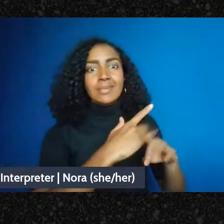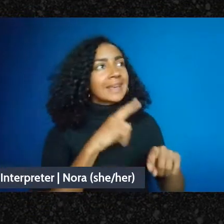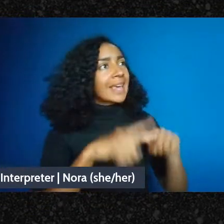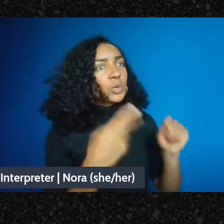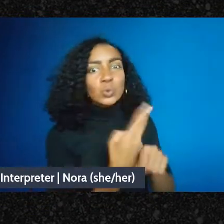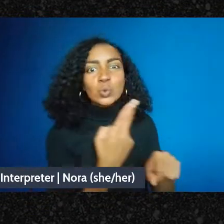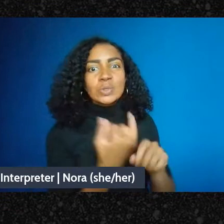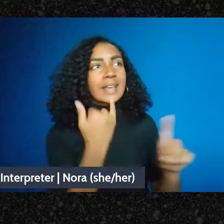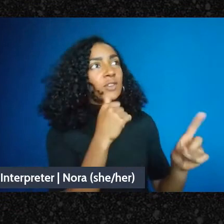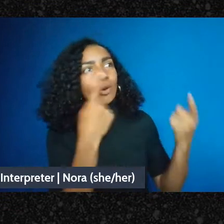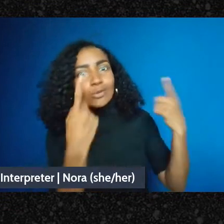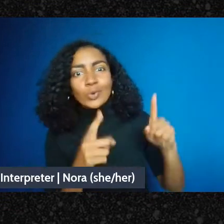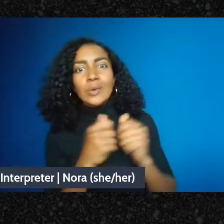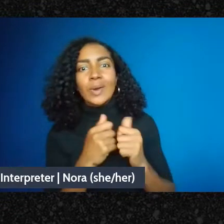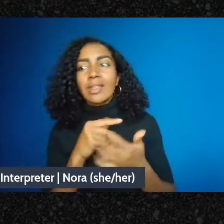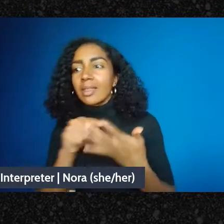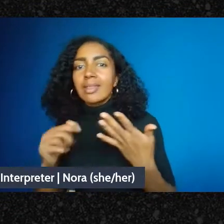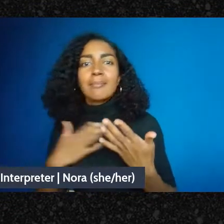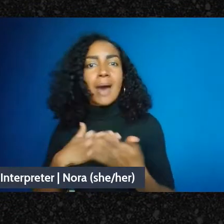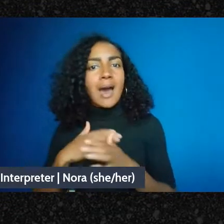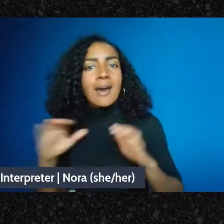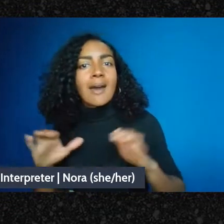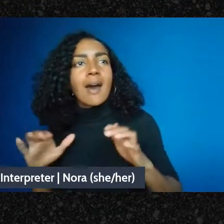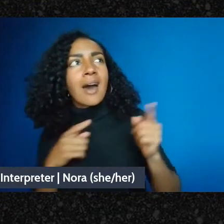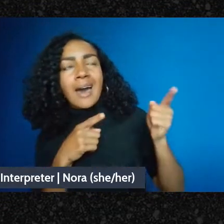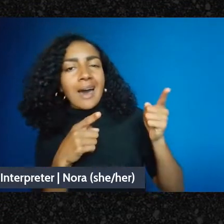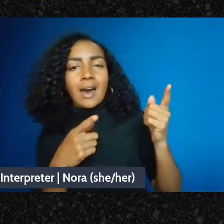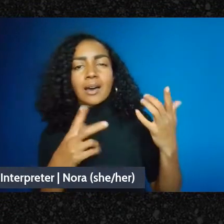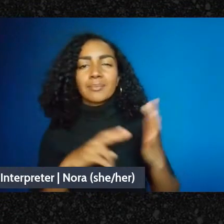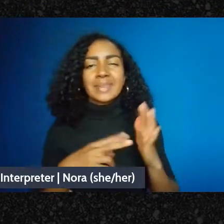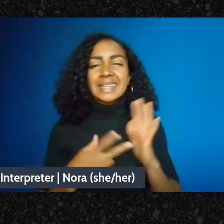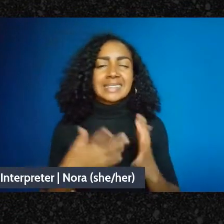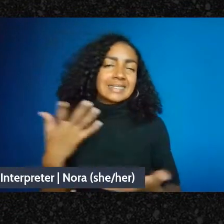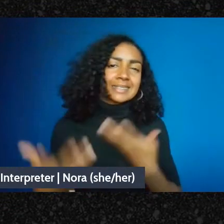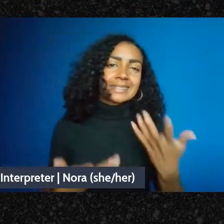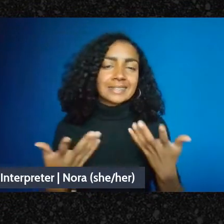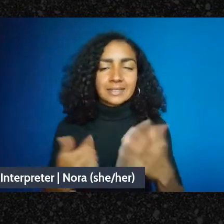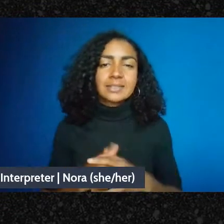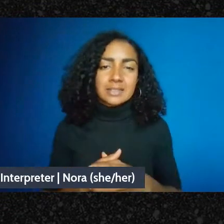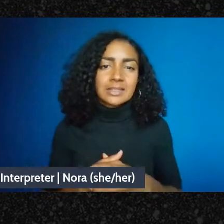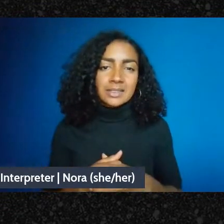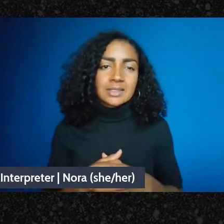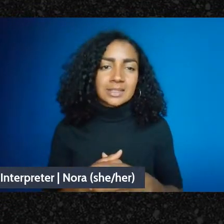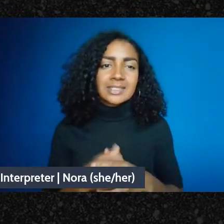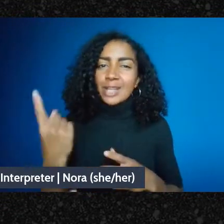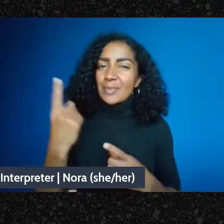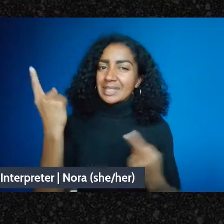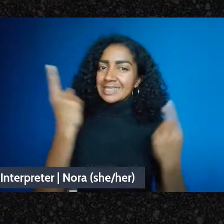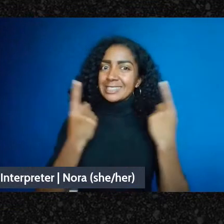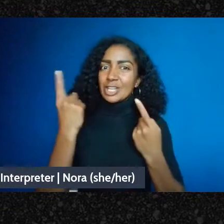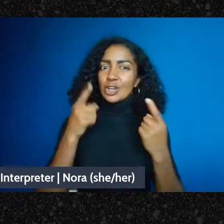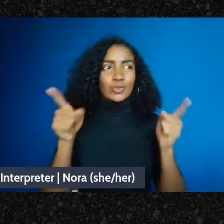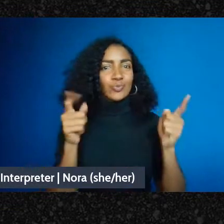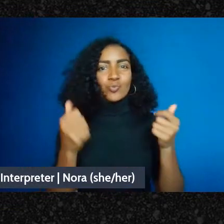I'm doing uh you know at the very least raises the question as to whether the fiscal sponsor has